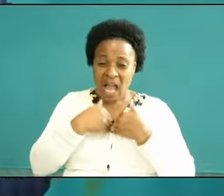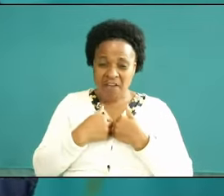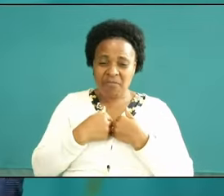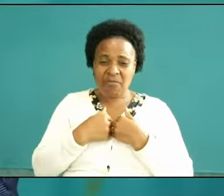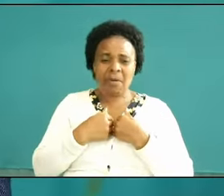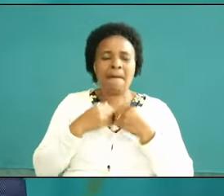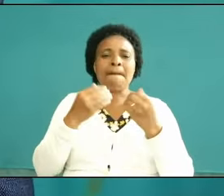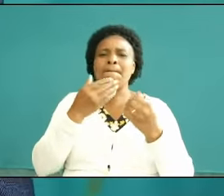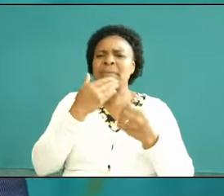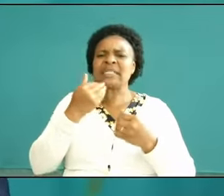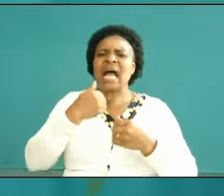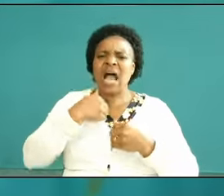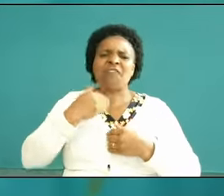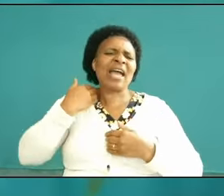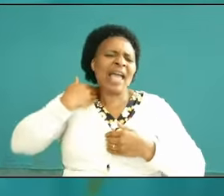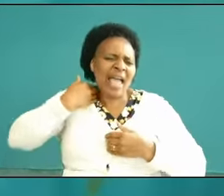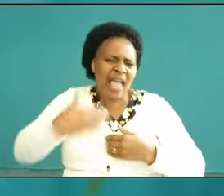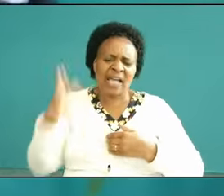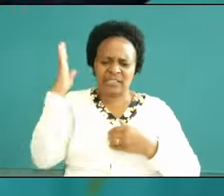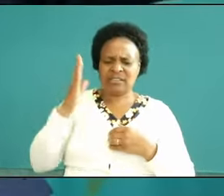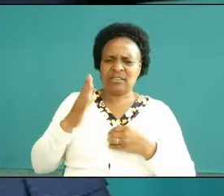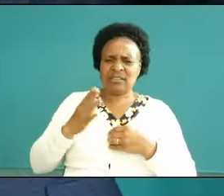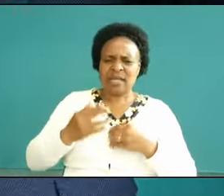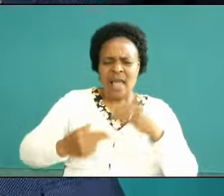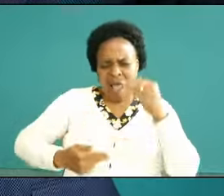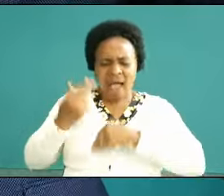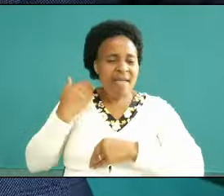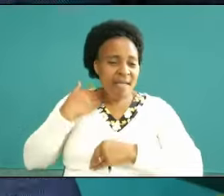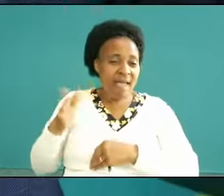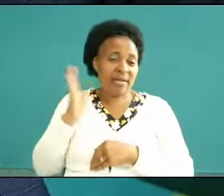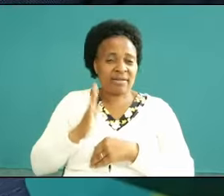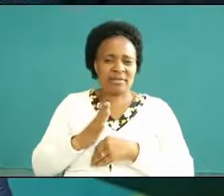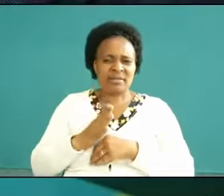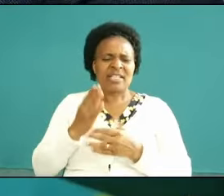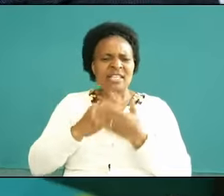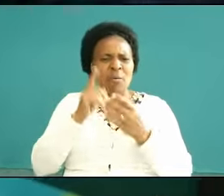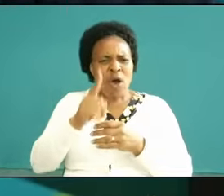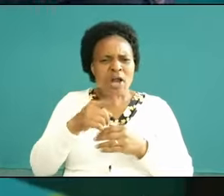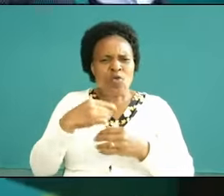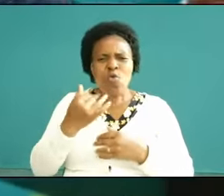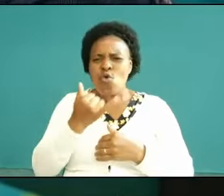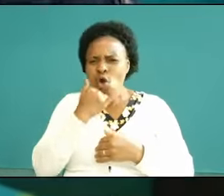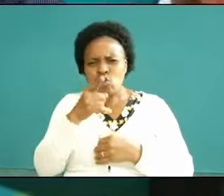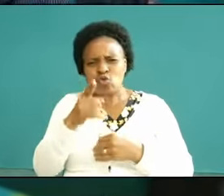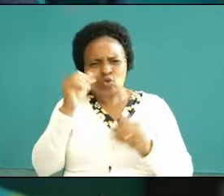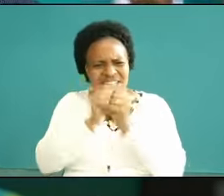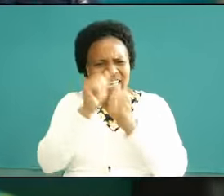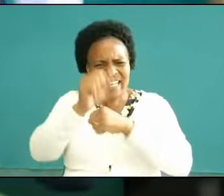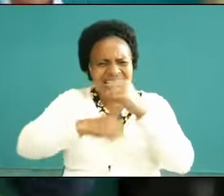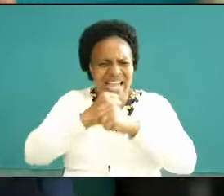hit Trend there are some people here somebody wrong you 10 years ago you still keep it in